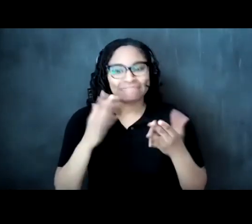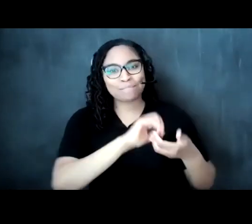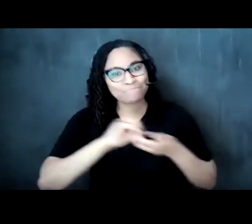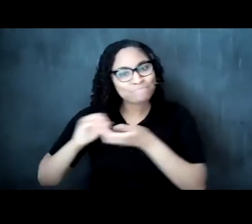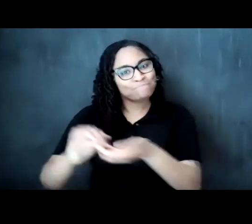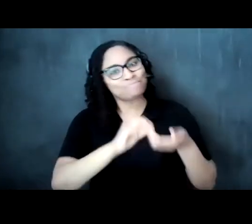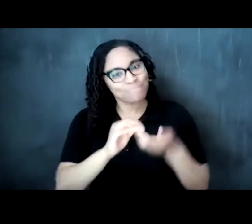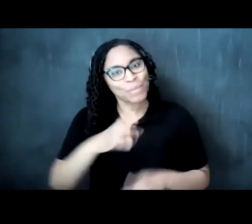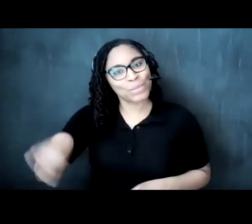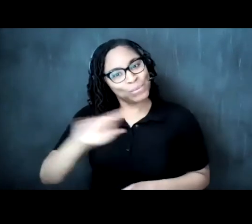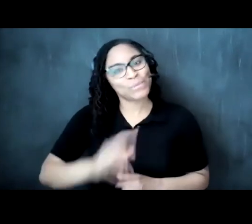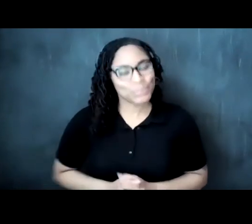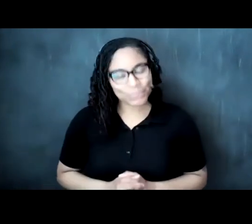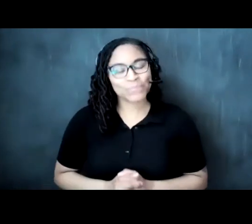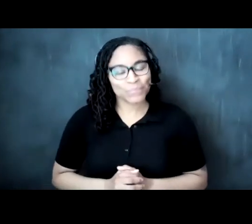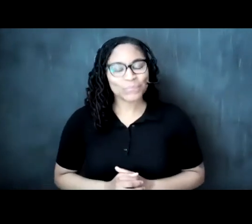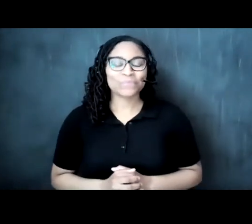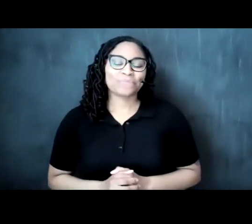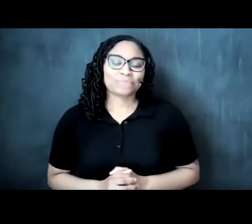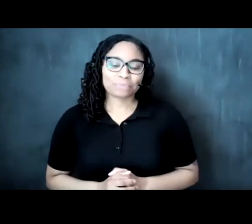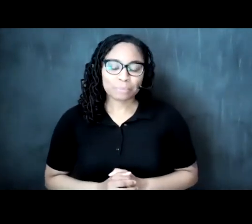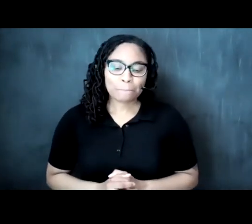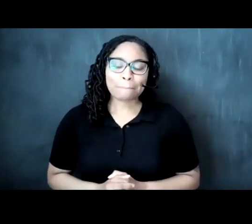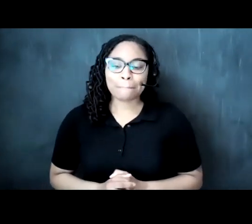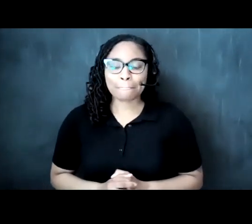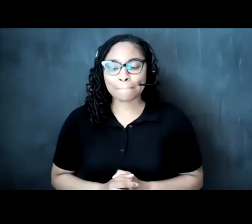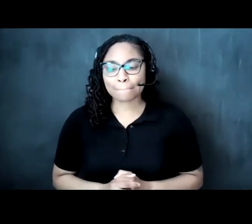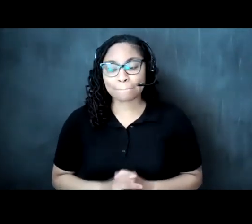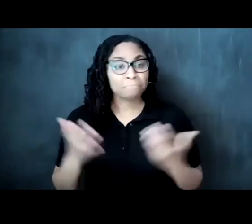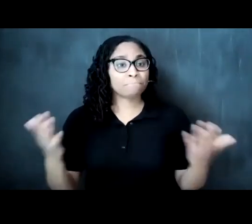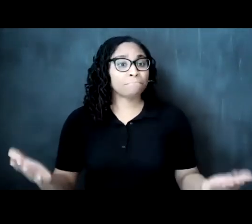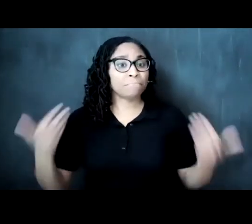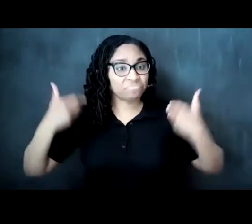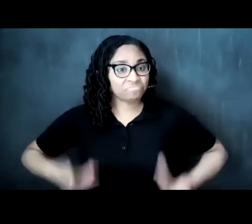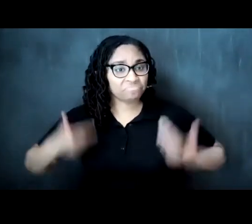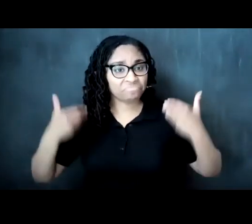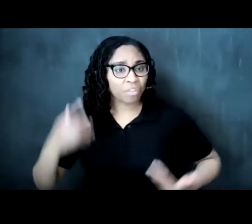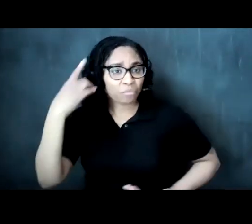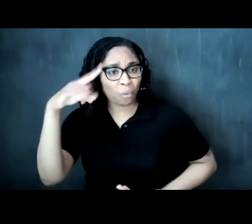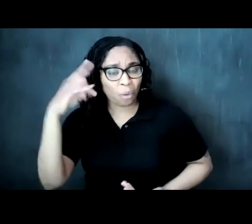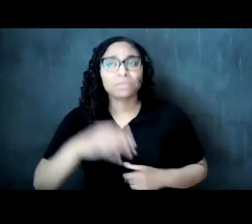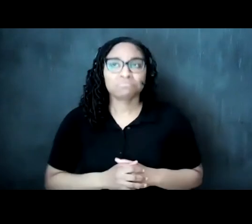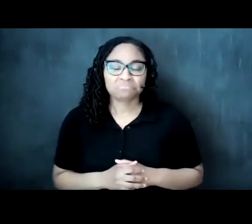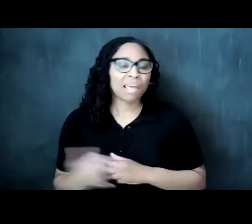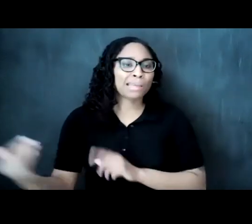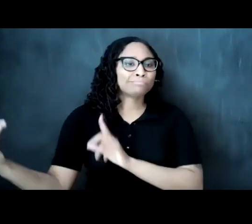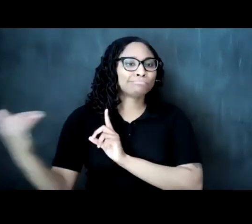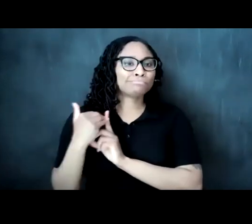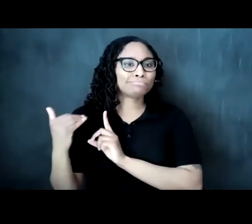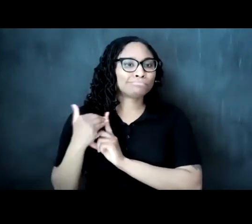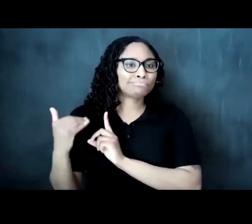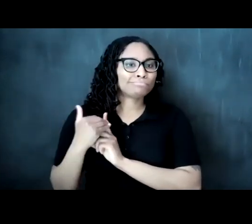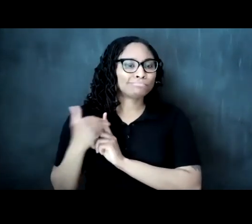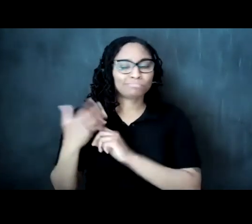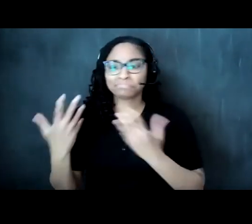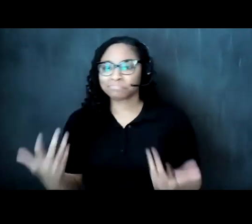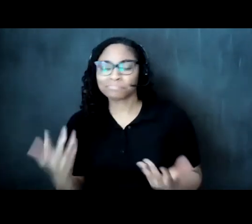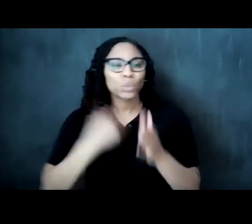in this way so i i was asked to come and reflect with us for just a brief moment on how we might